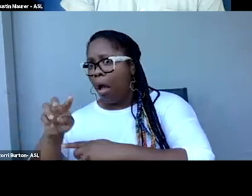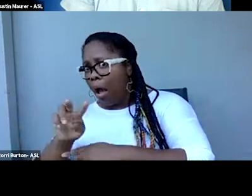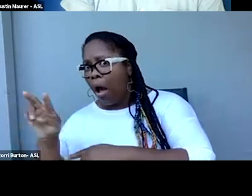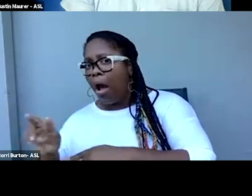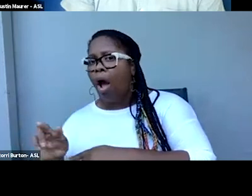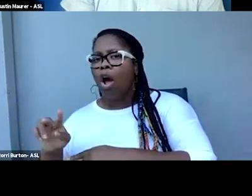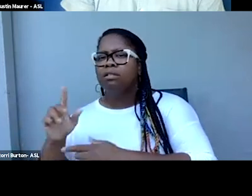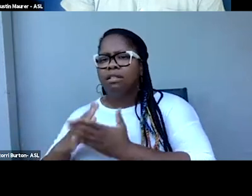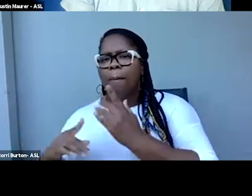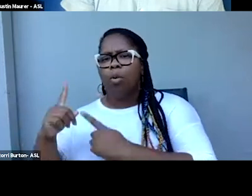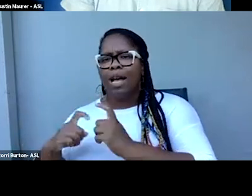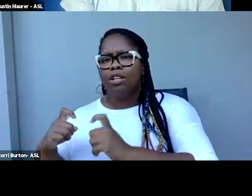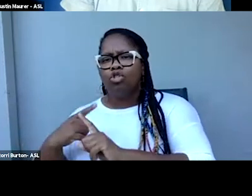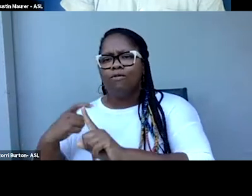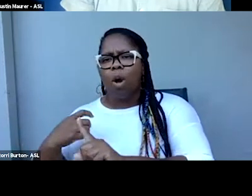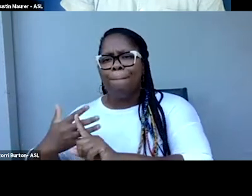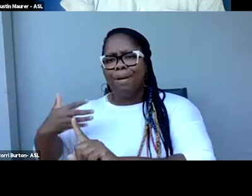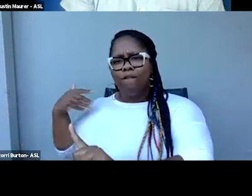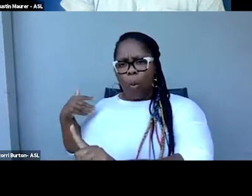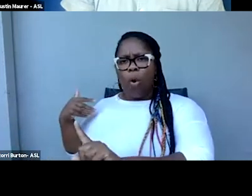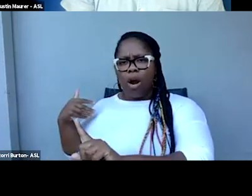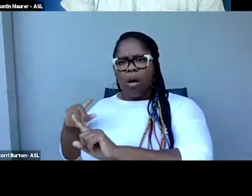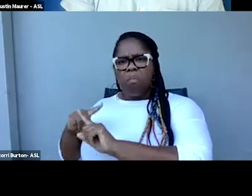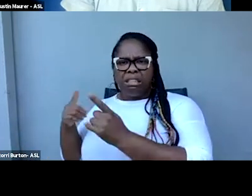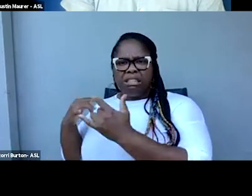but I thought that might be good for everyone to weigh in on.